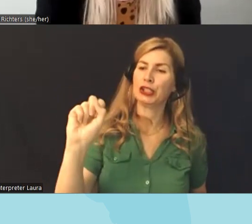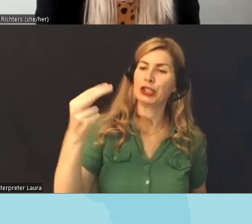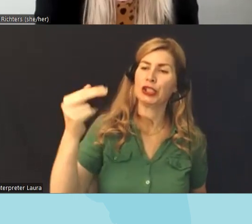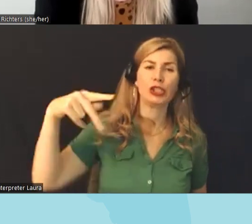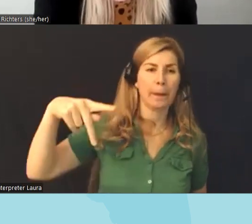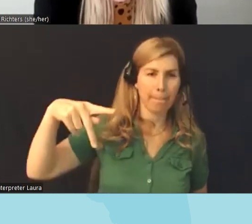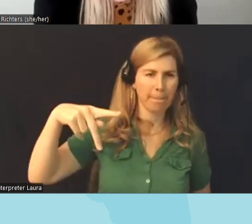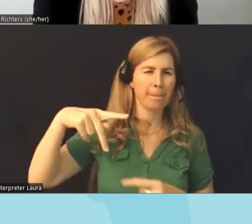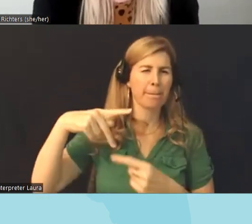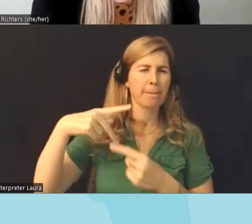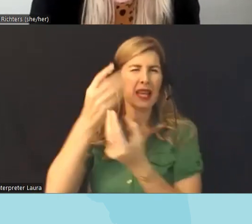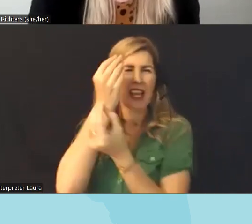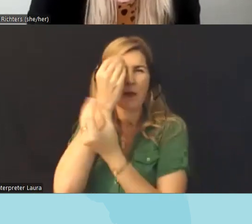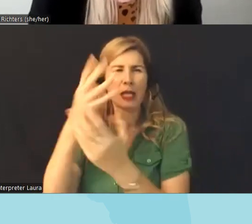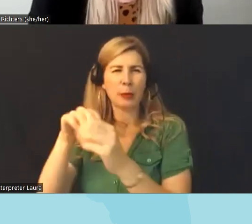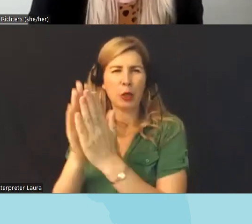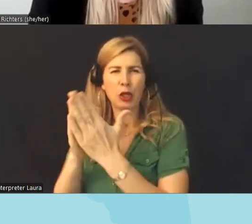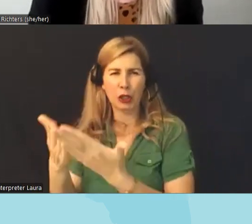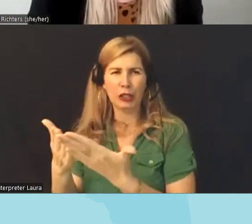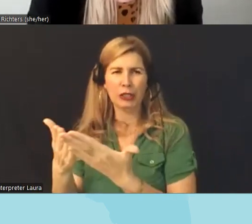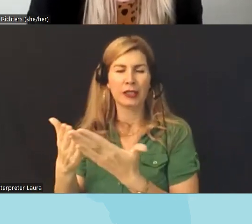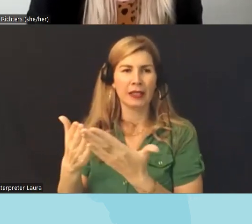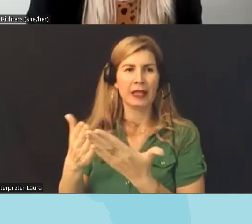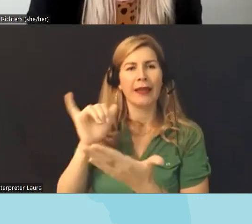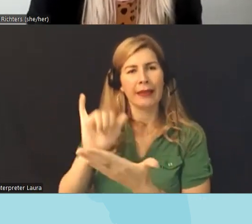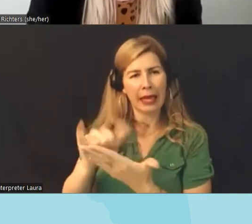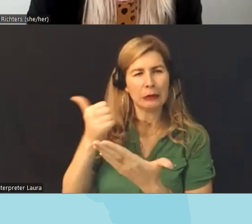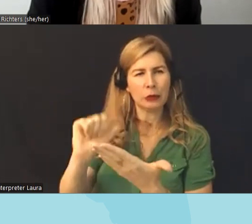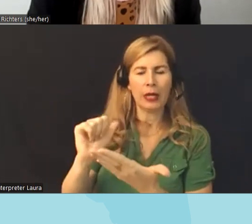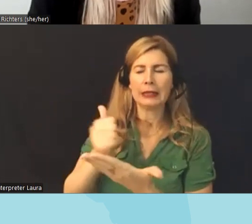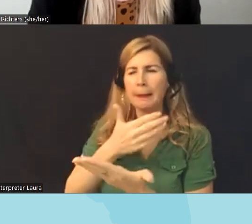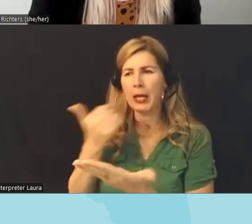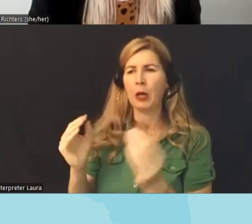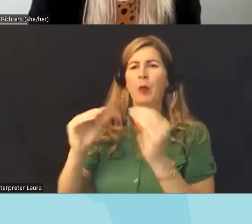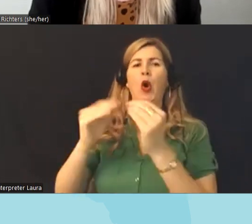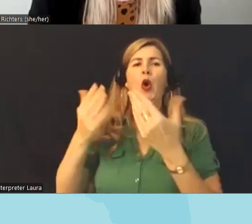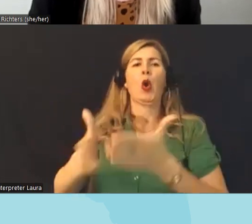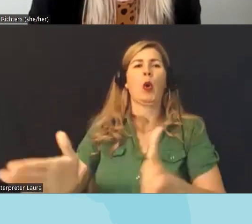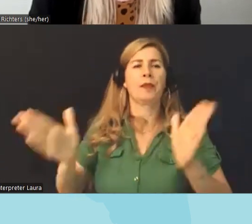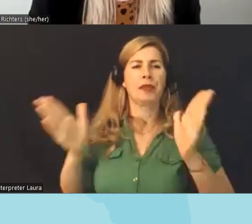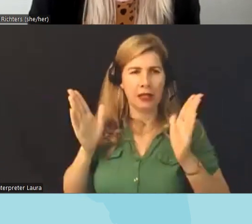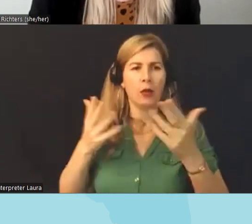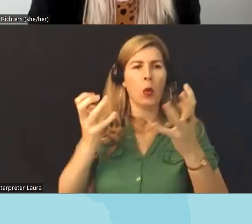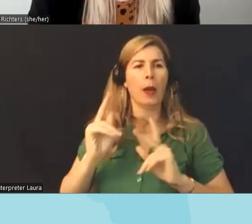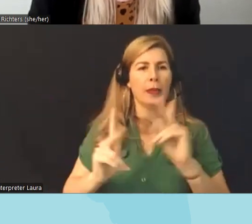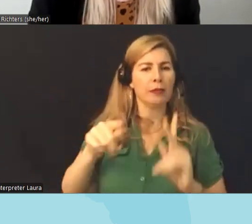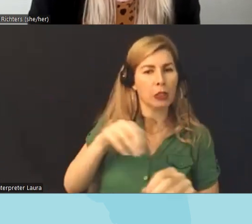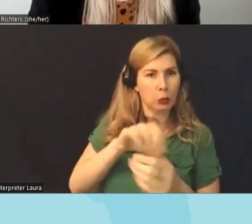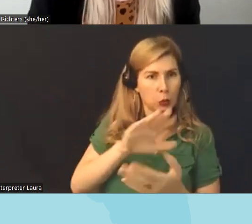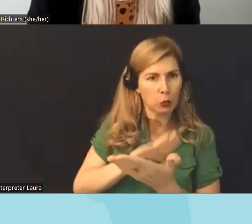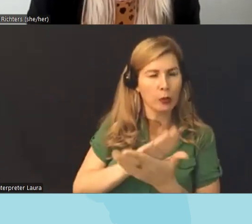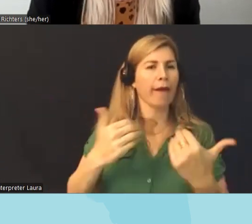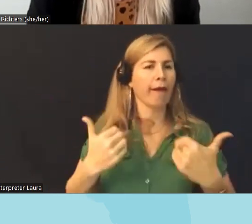part of making people feel included in School uh uh is having voices that uh resonate with them